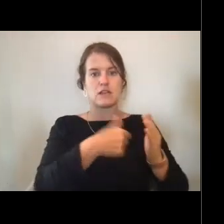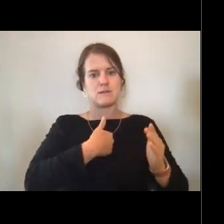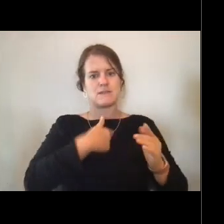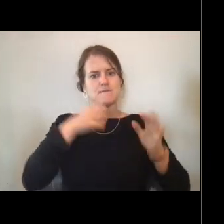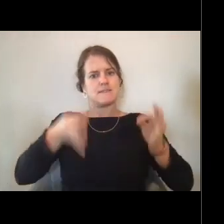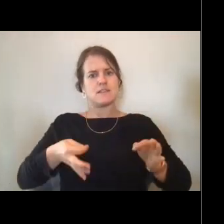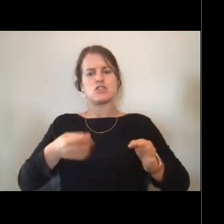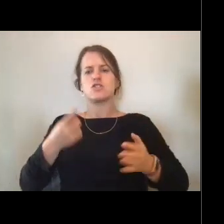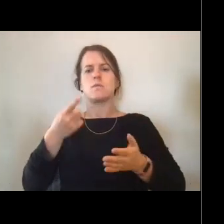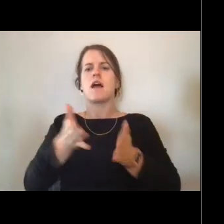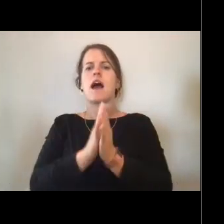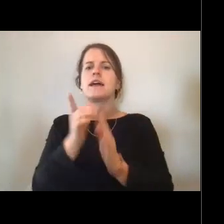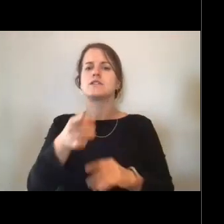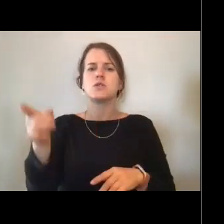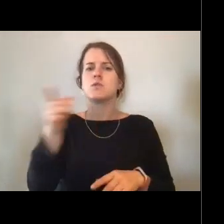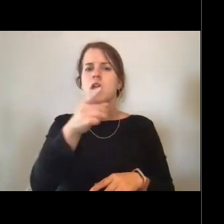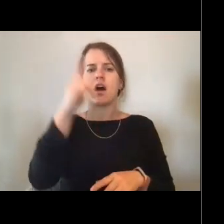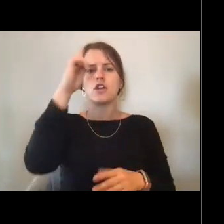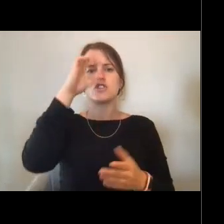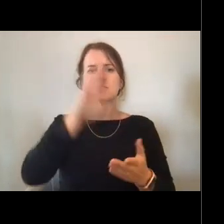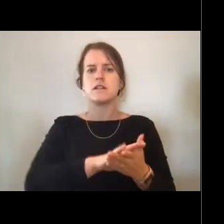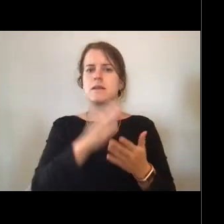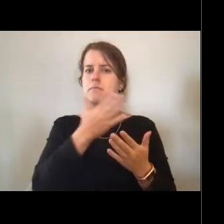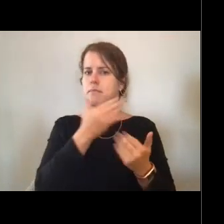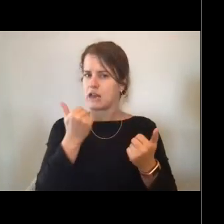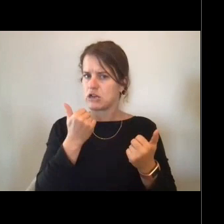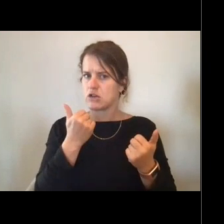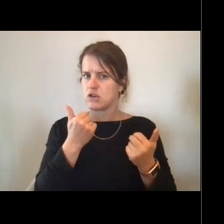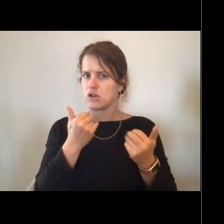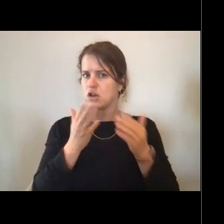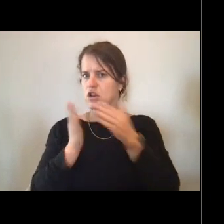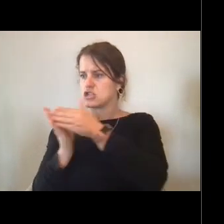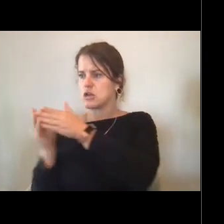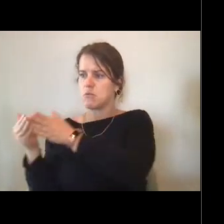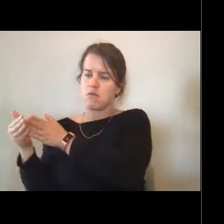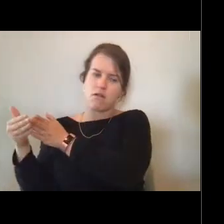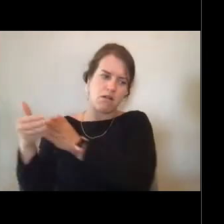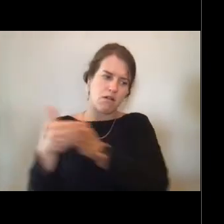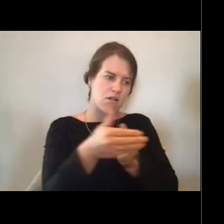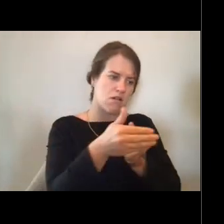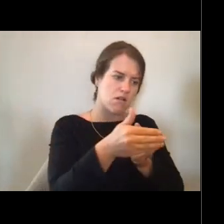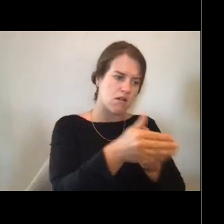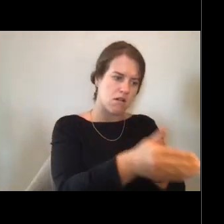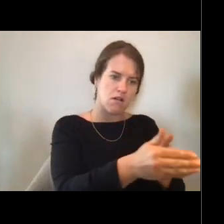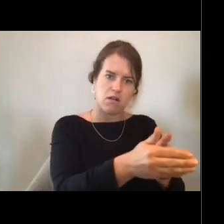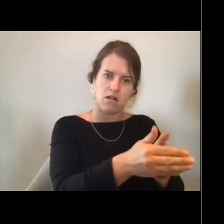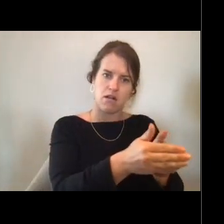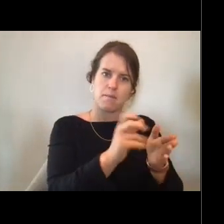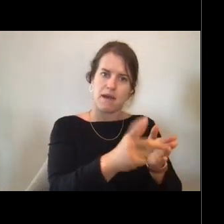Do you think it's better to take the ship to the mail and return to port to pick it up?